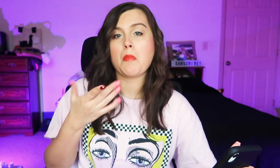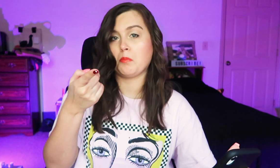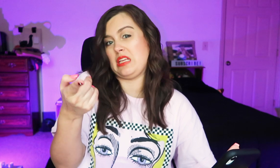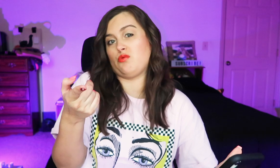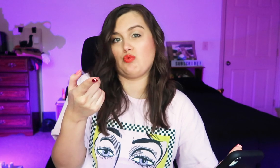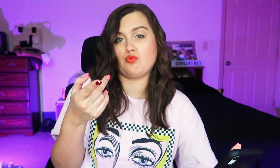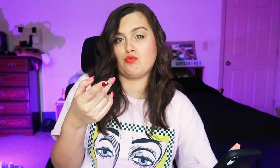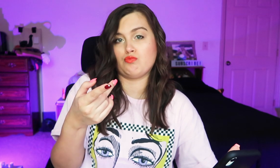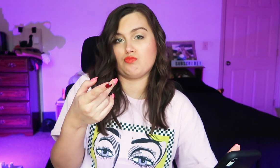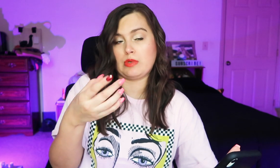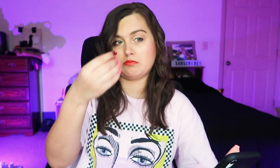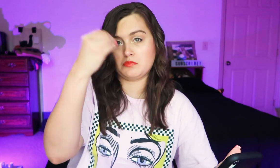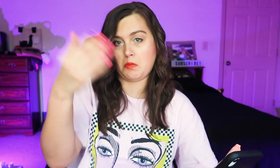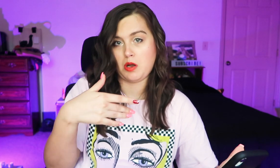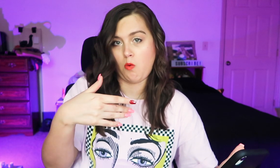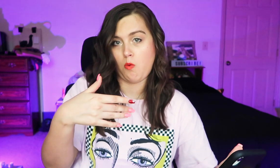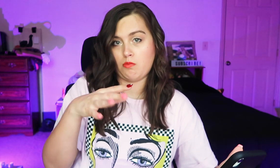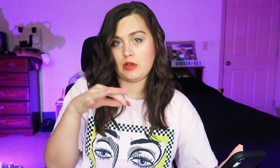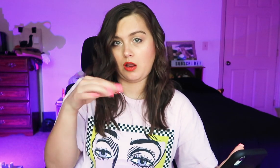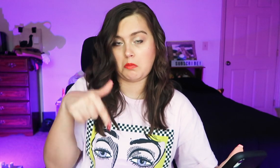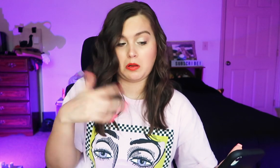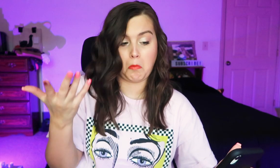Maybe you can let me know in the comments.